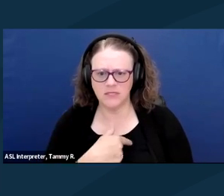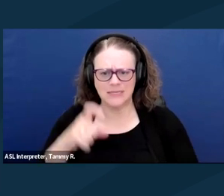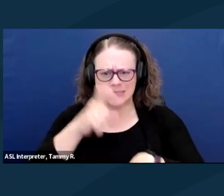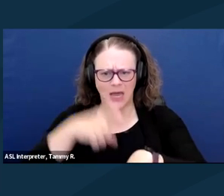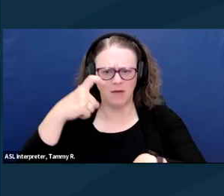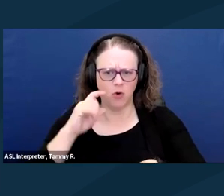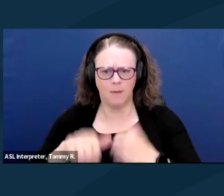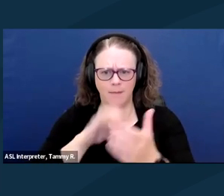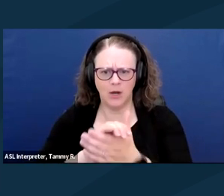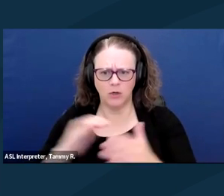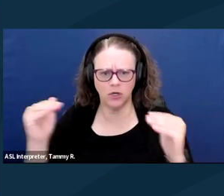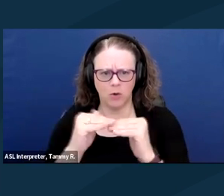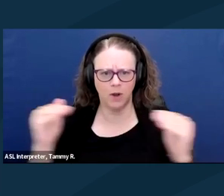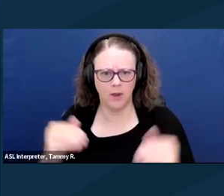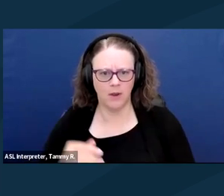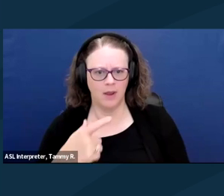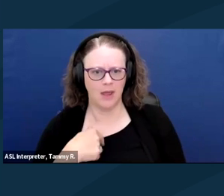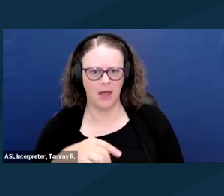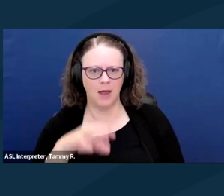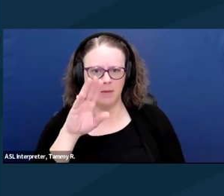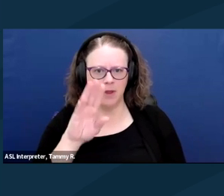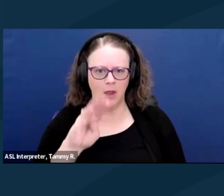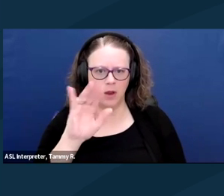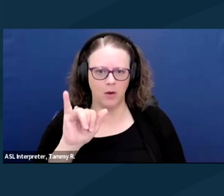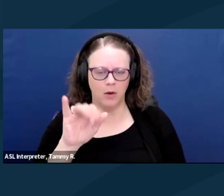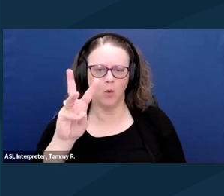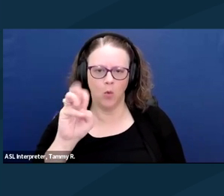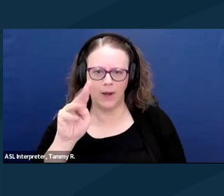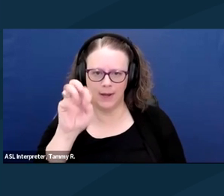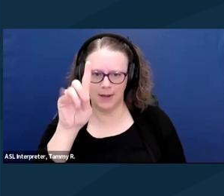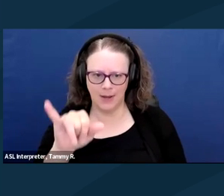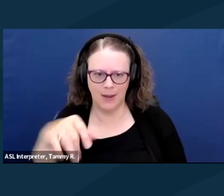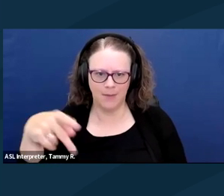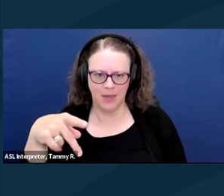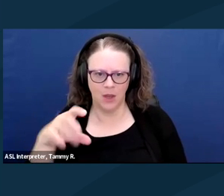I live in Albany, New York. Hi, I'm Michael .